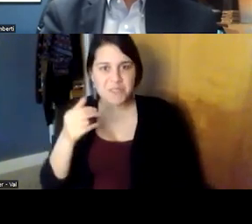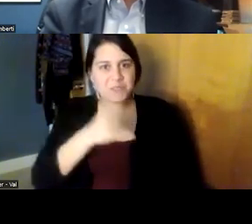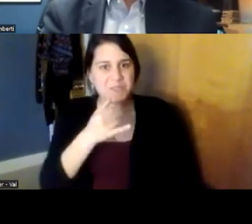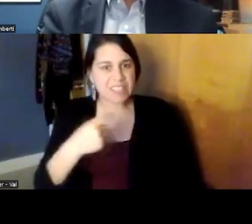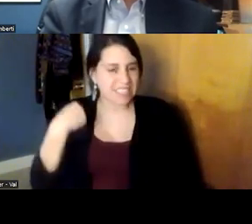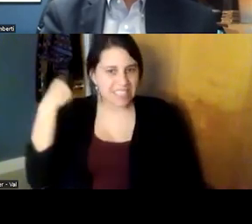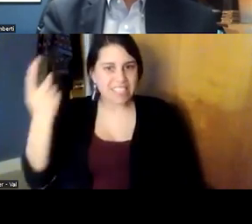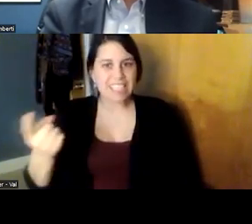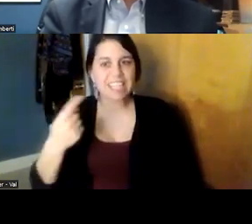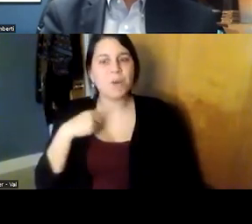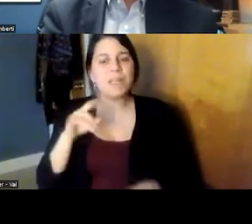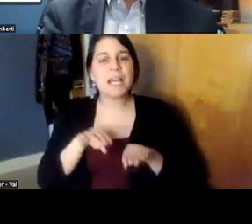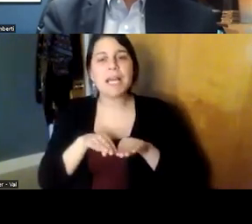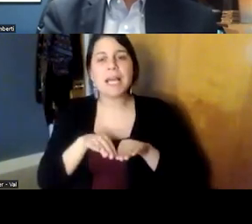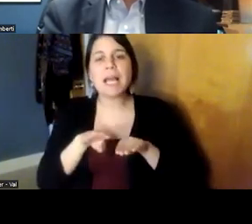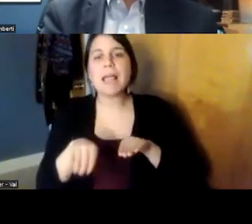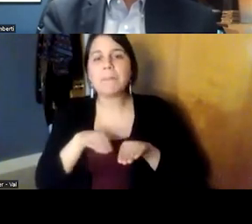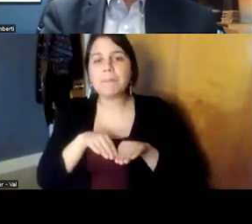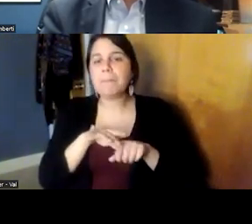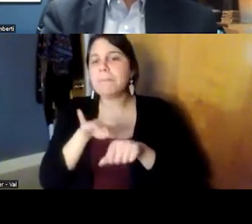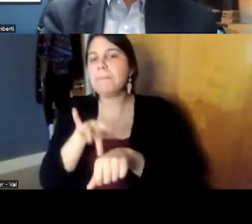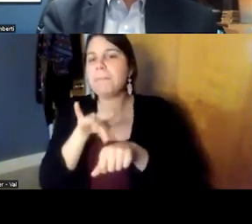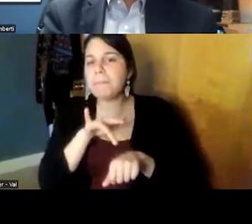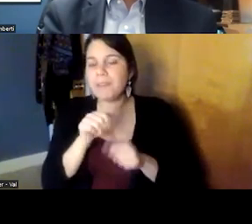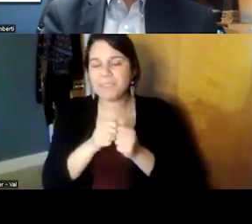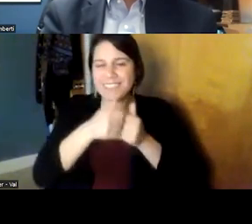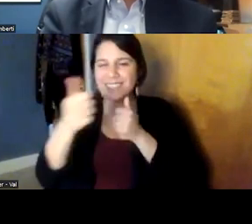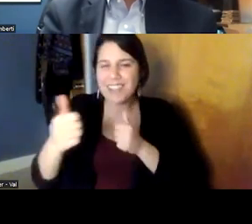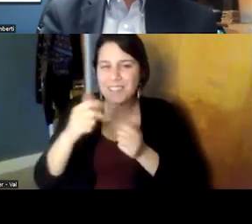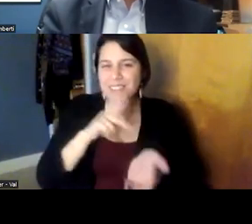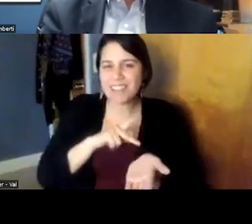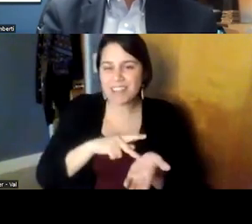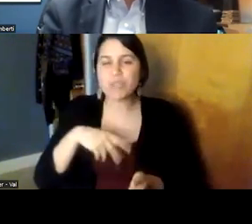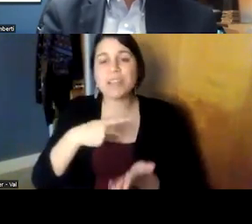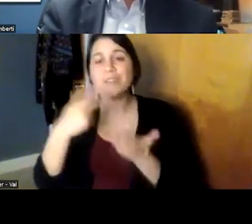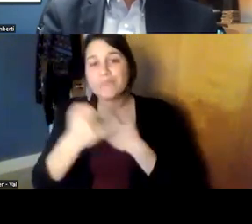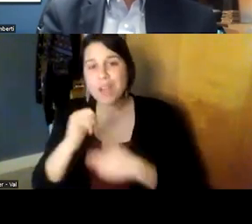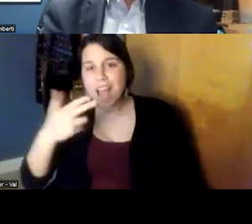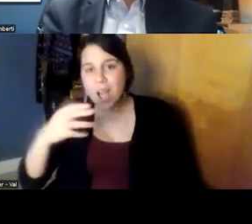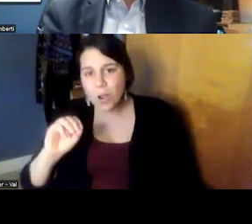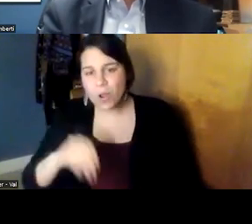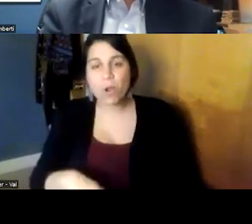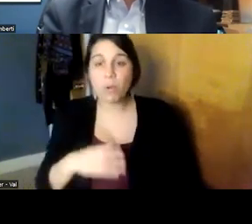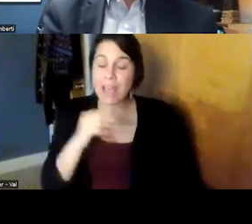our toes in the water with a telepsychiatry and project echo and um we were lucky because we had